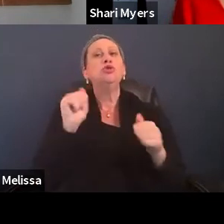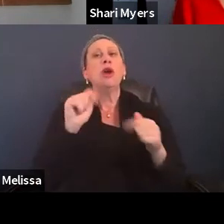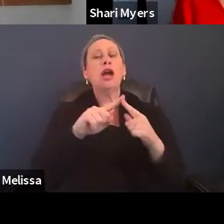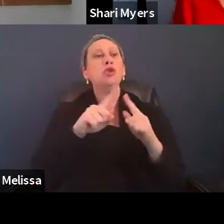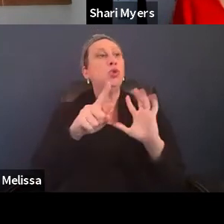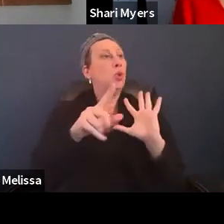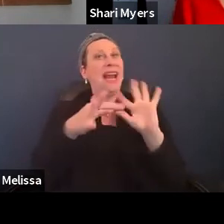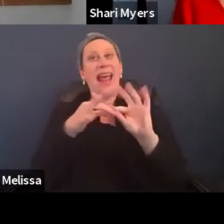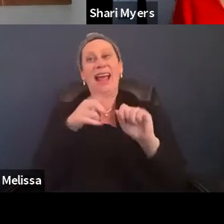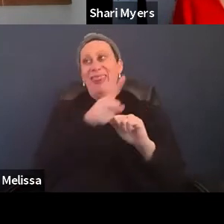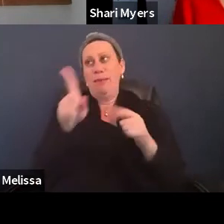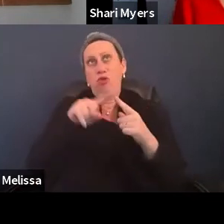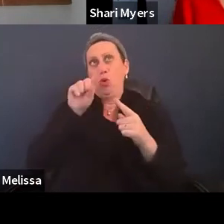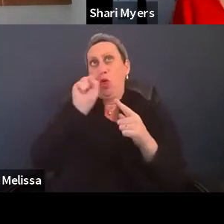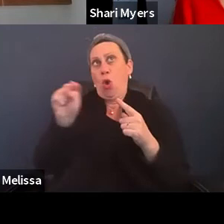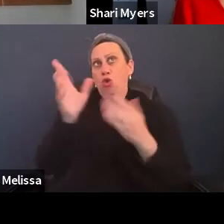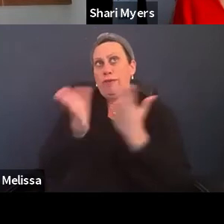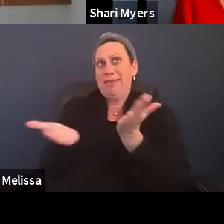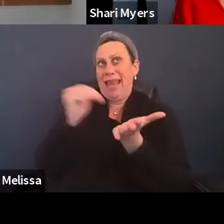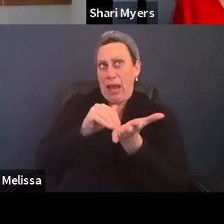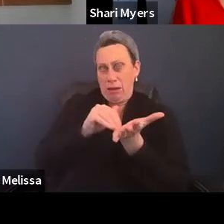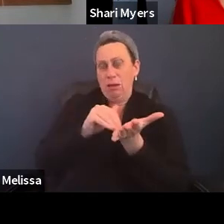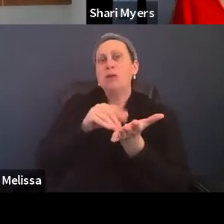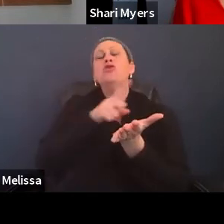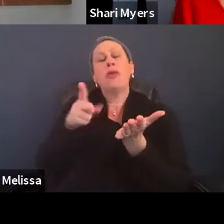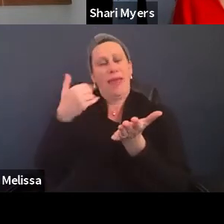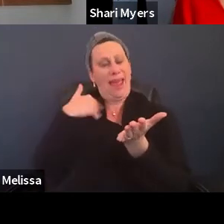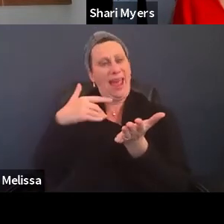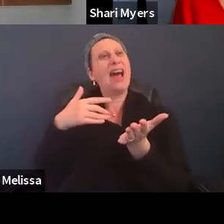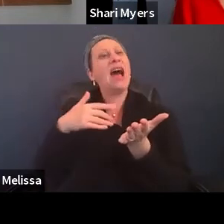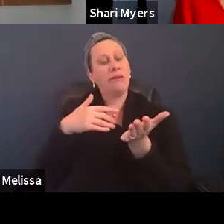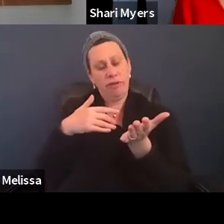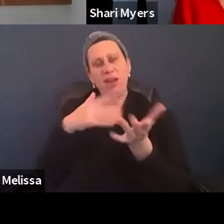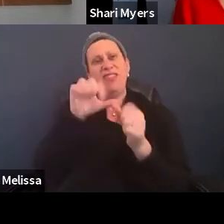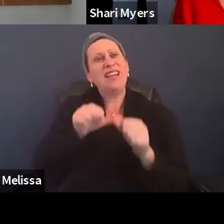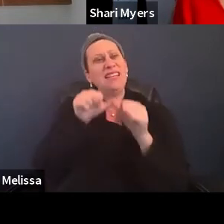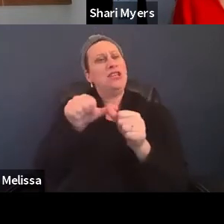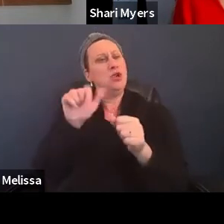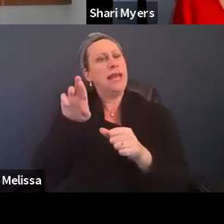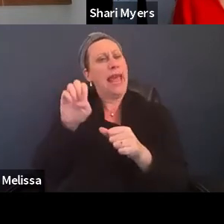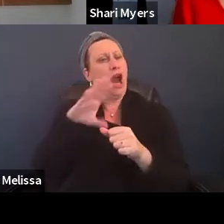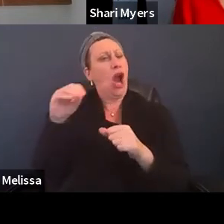to those services so that they have the necessary continuity of care and comfort level.